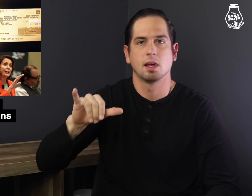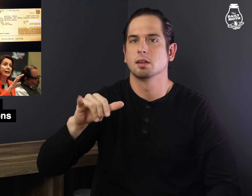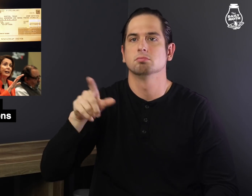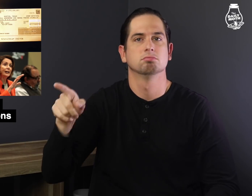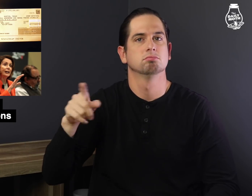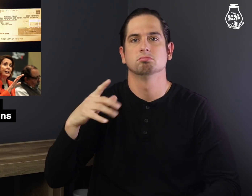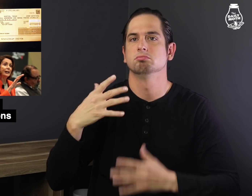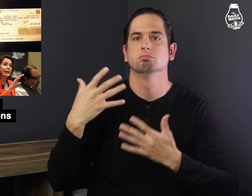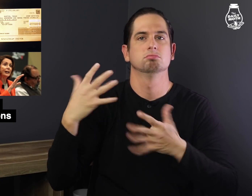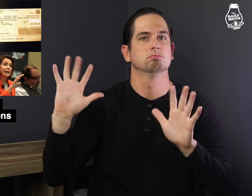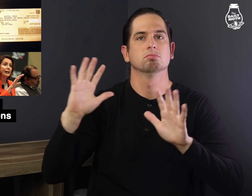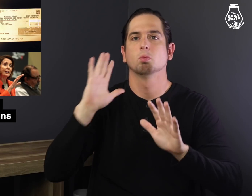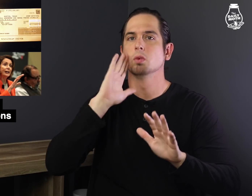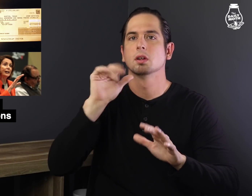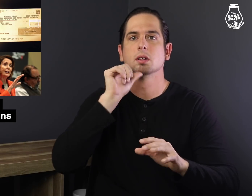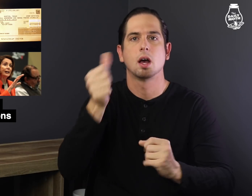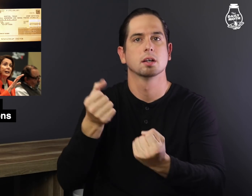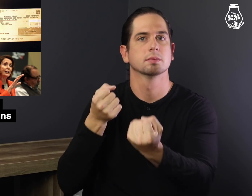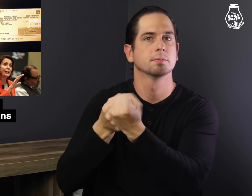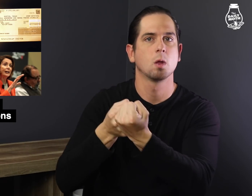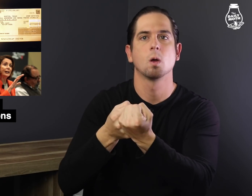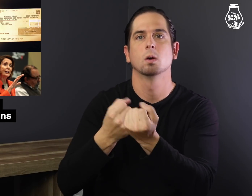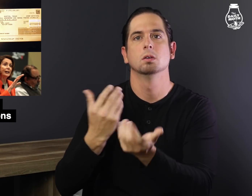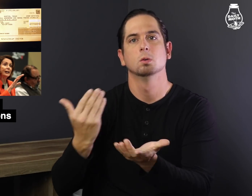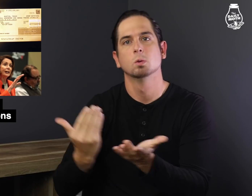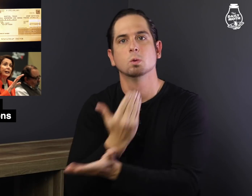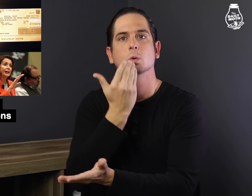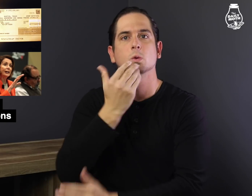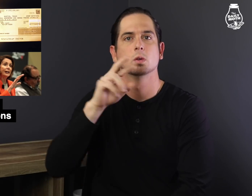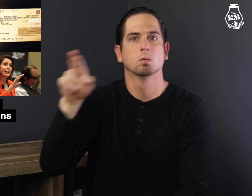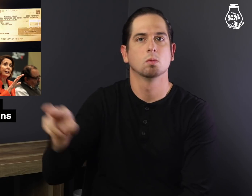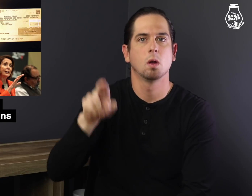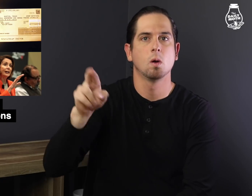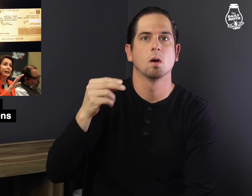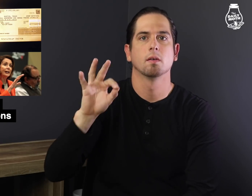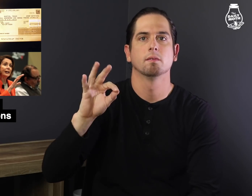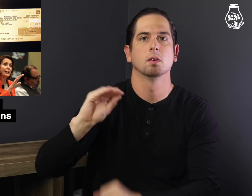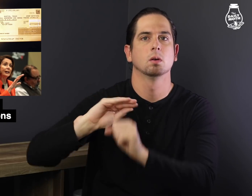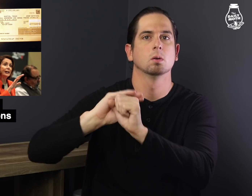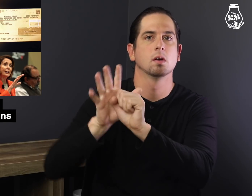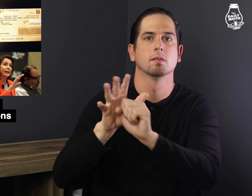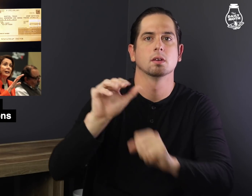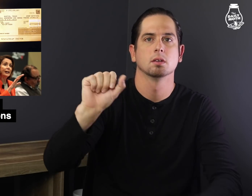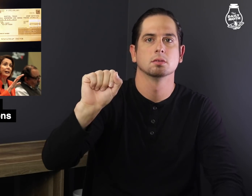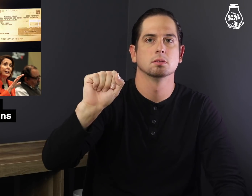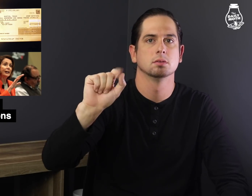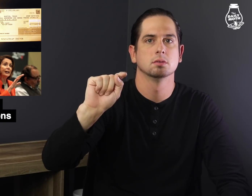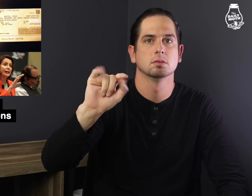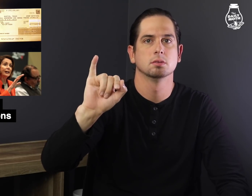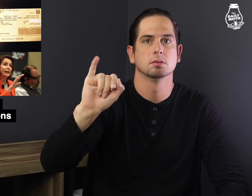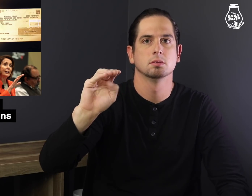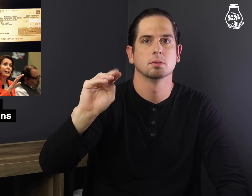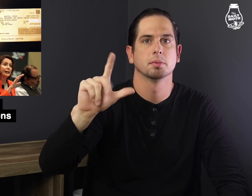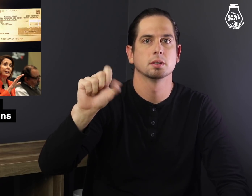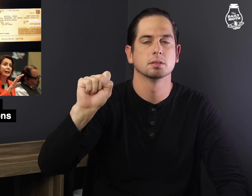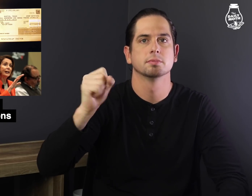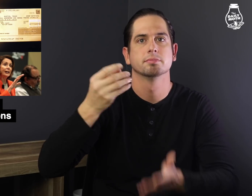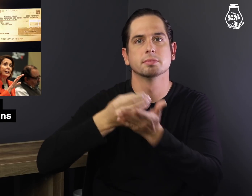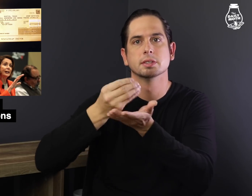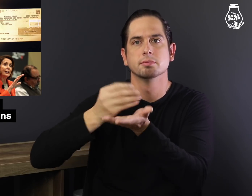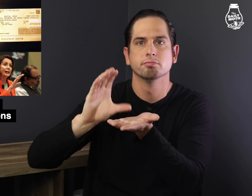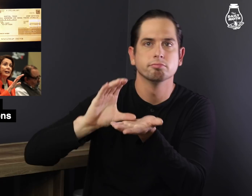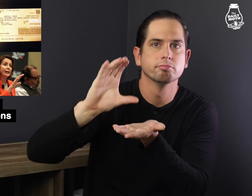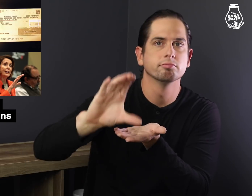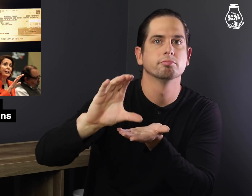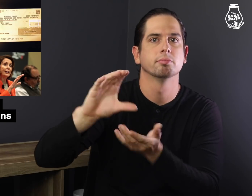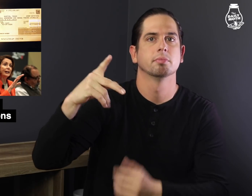that he would not support a new round of a coronavirus stimulus